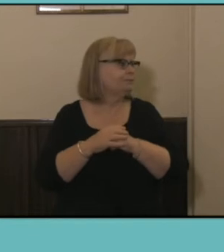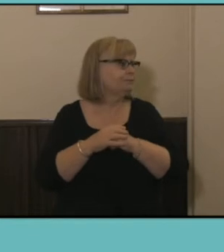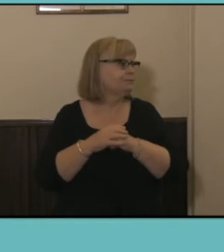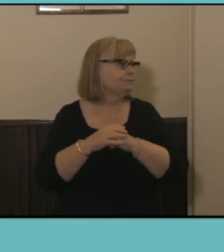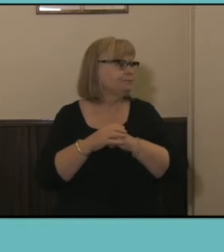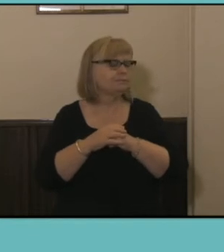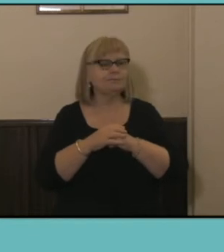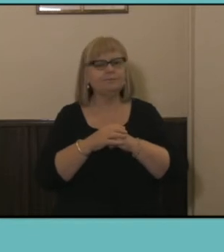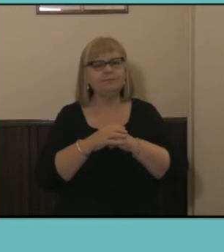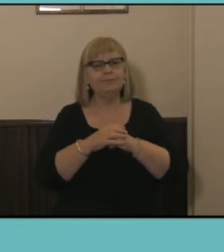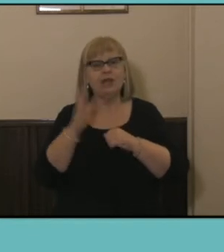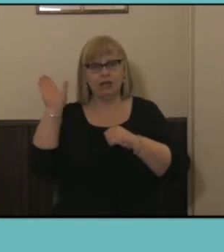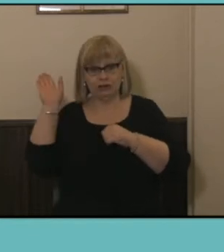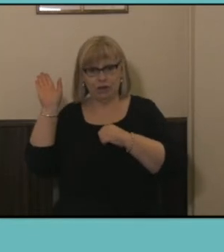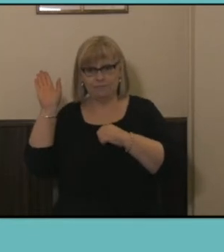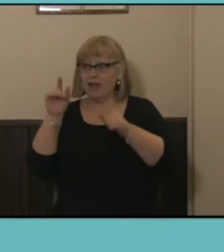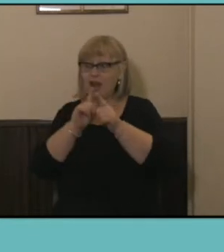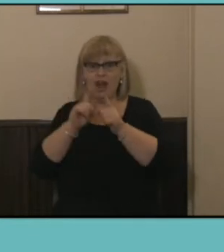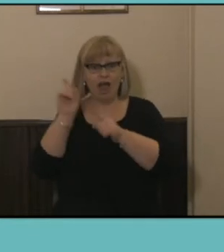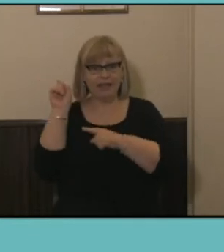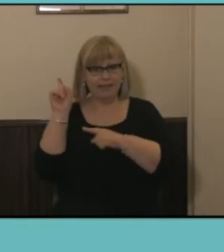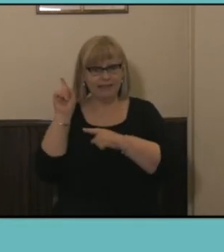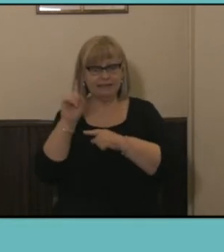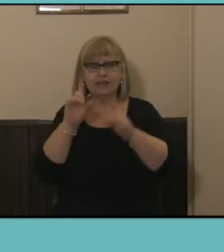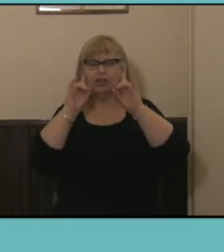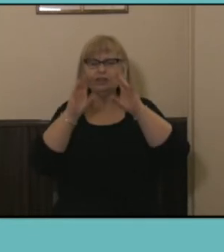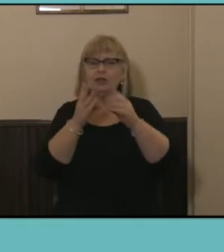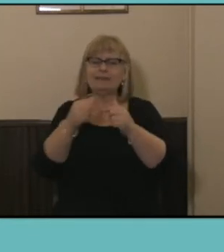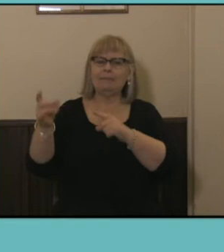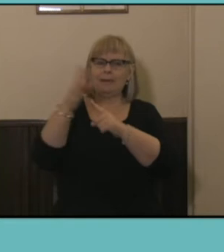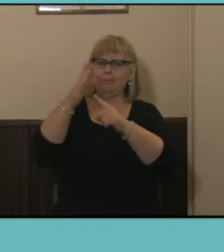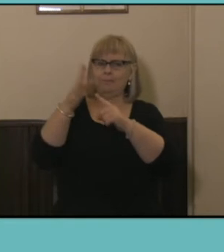Okay, so slides like this shows some of the key kind of major value that we